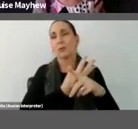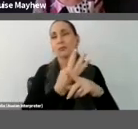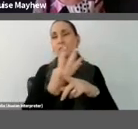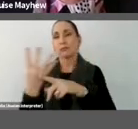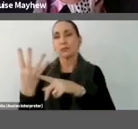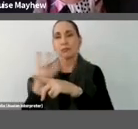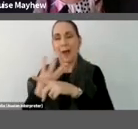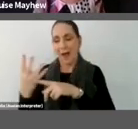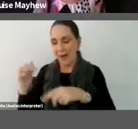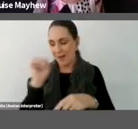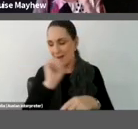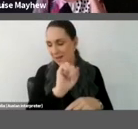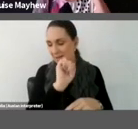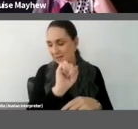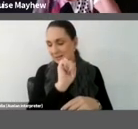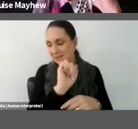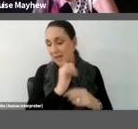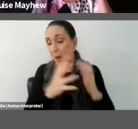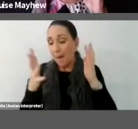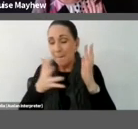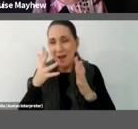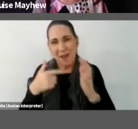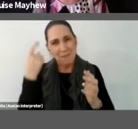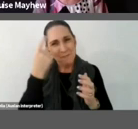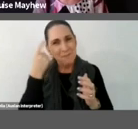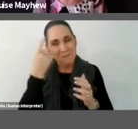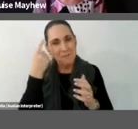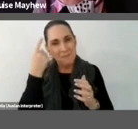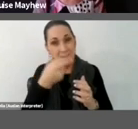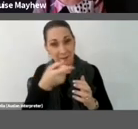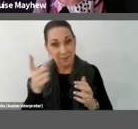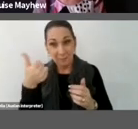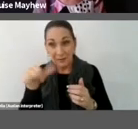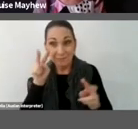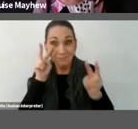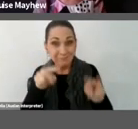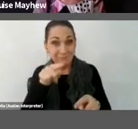I am wondering how many of you got to see this performance in person?